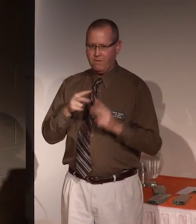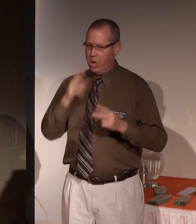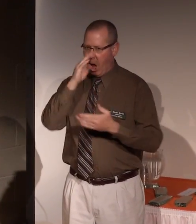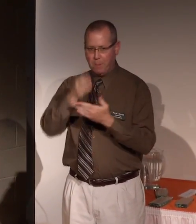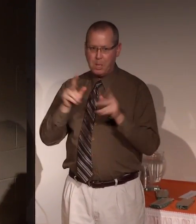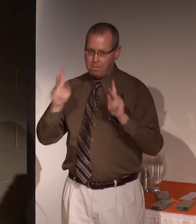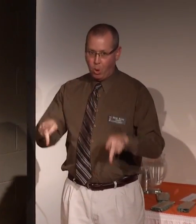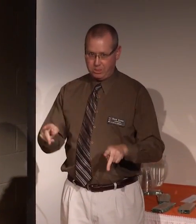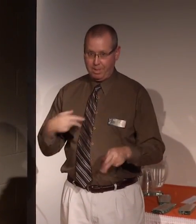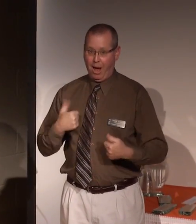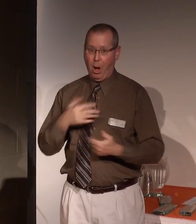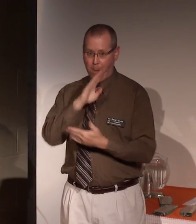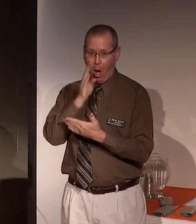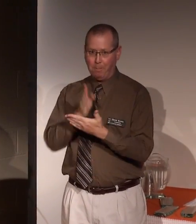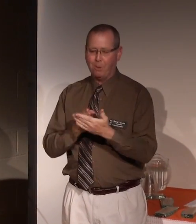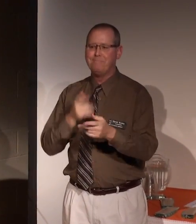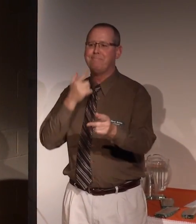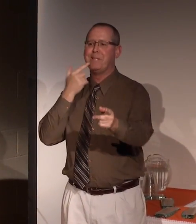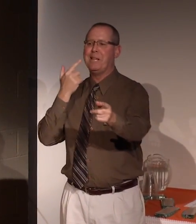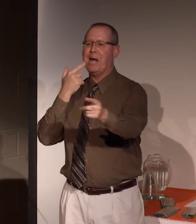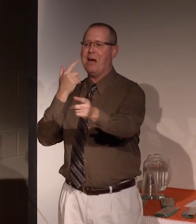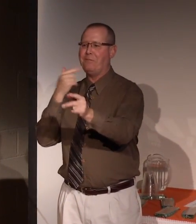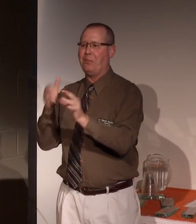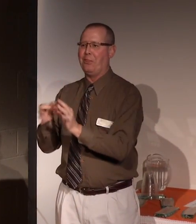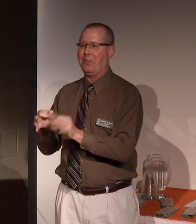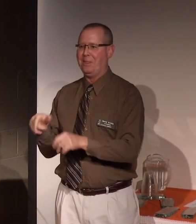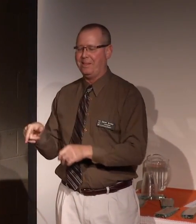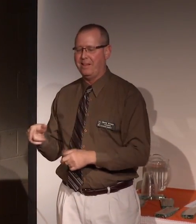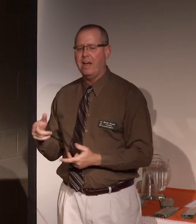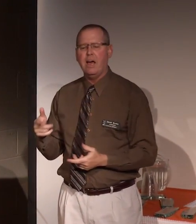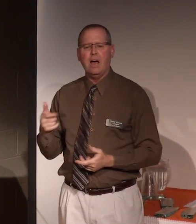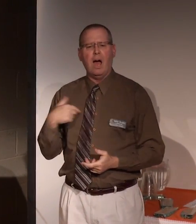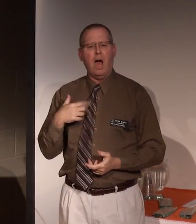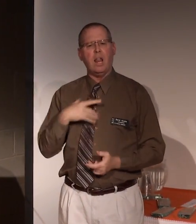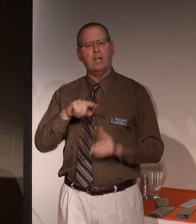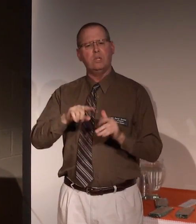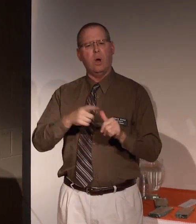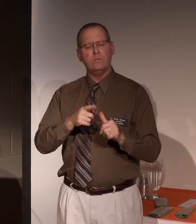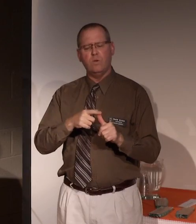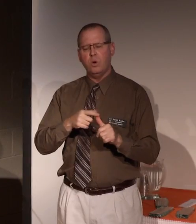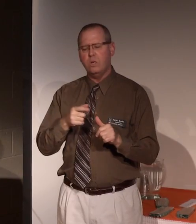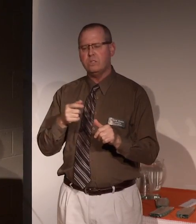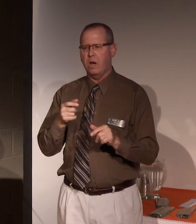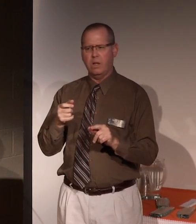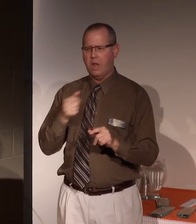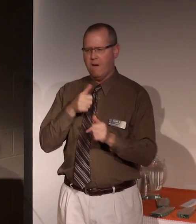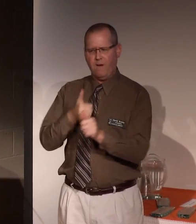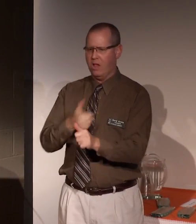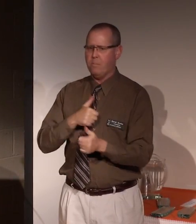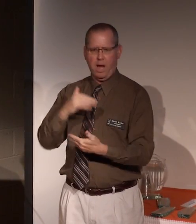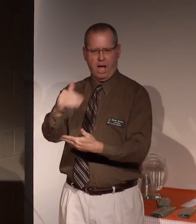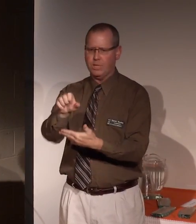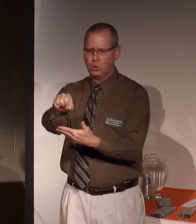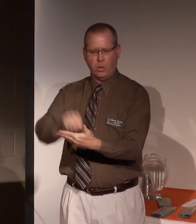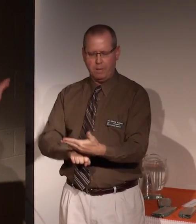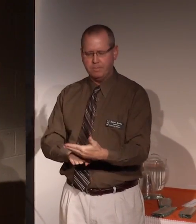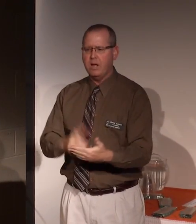I'd like to begin by going off script and thanking Ed